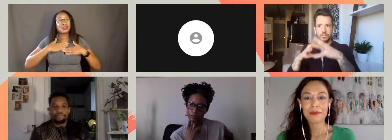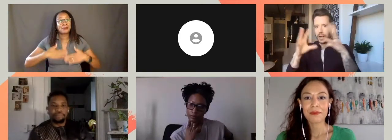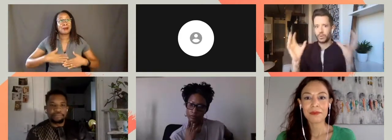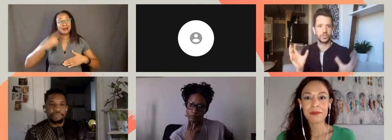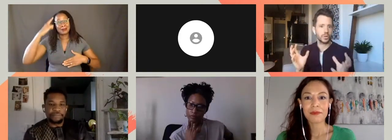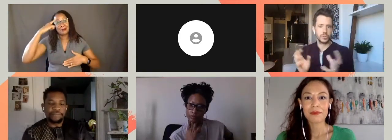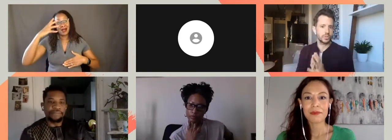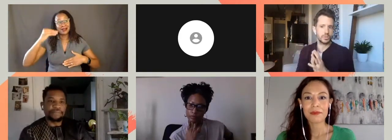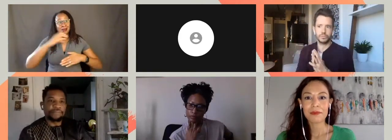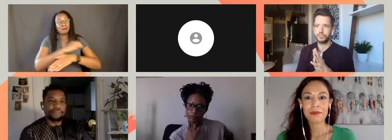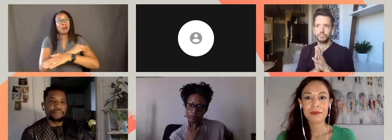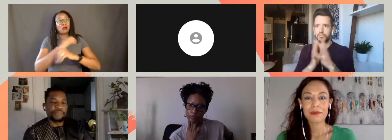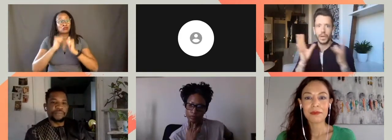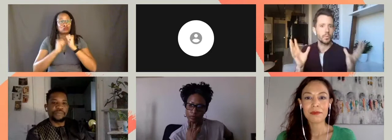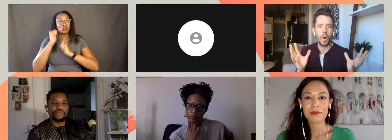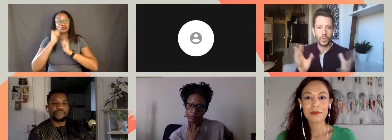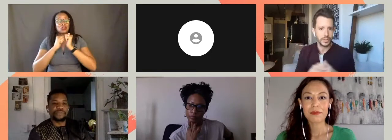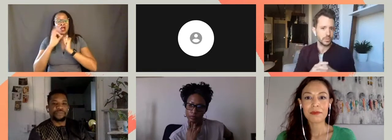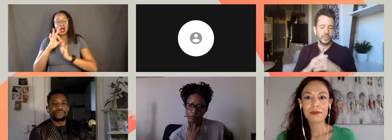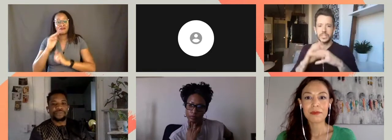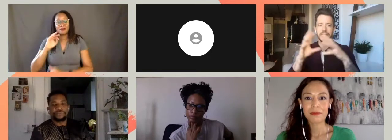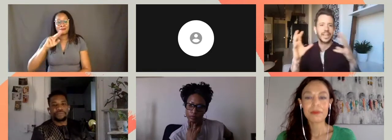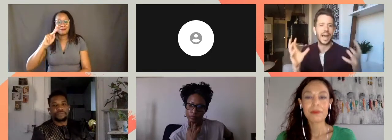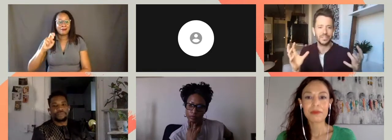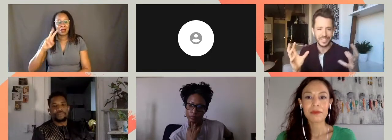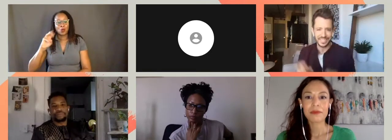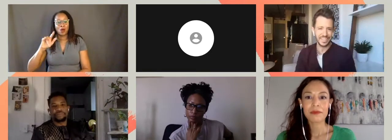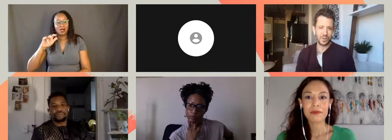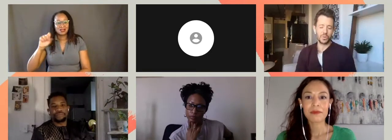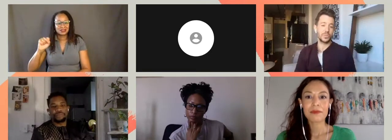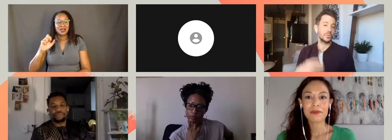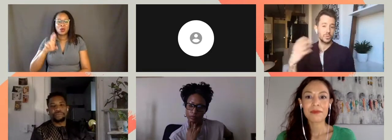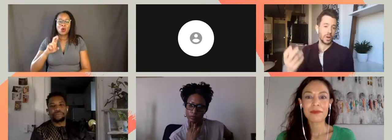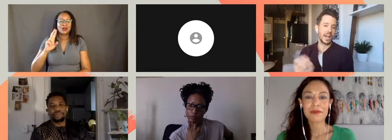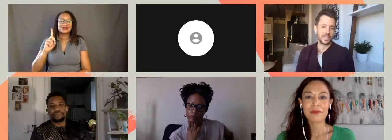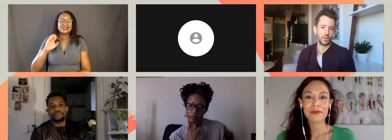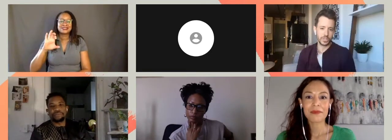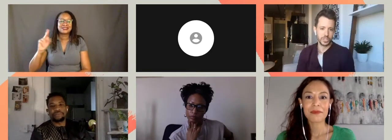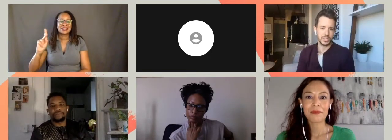and power structures of Mike Wallace or Dick Cavett or those who are asking questions